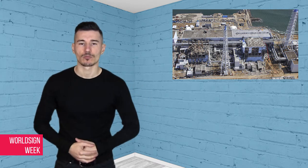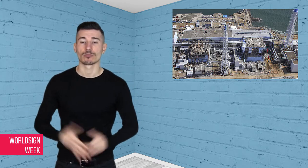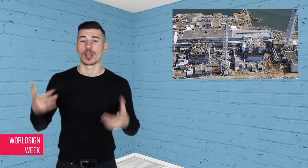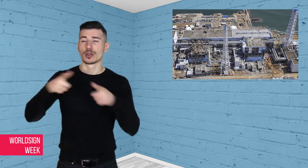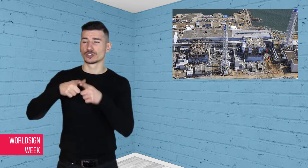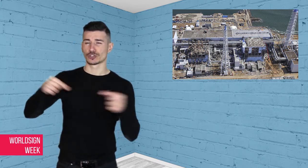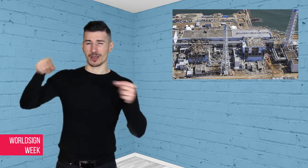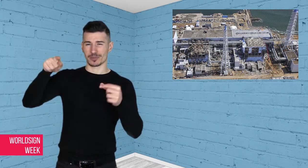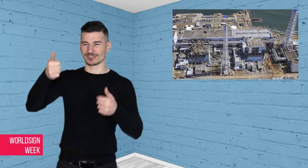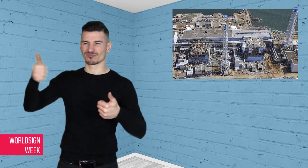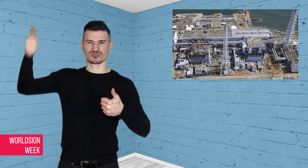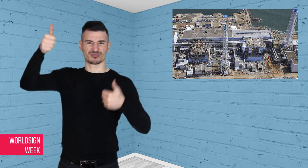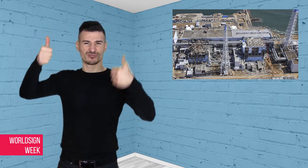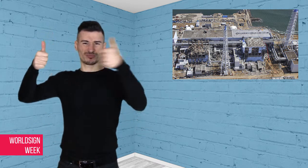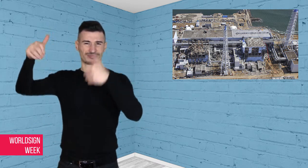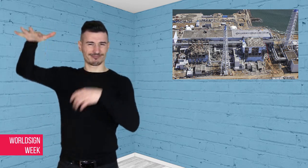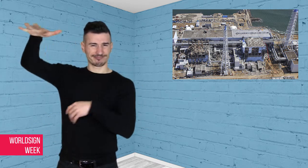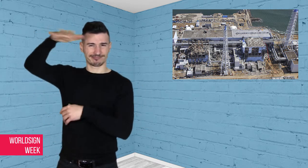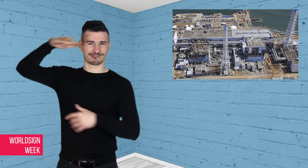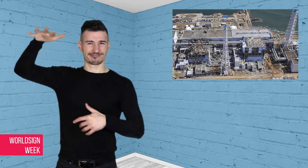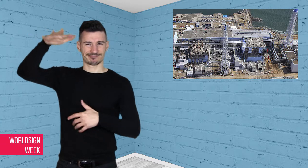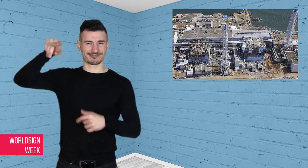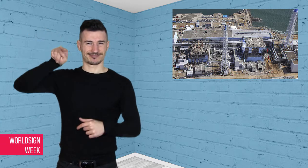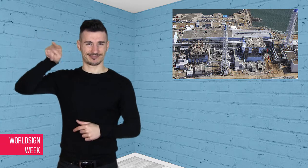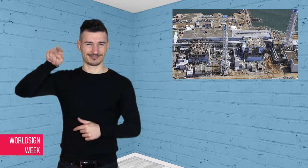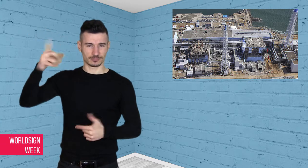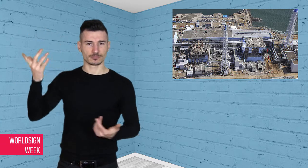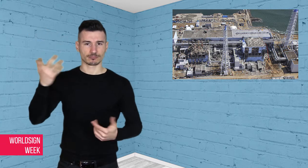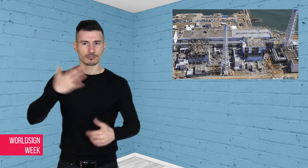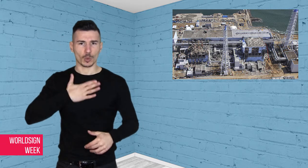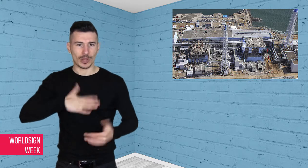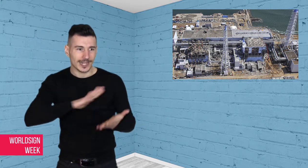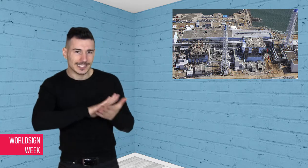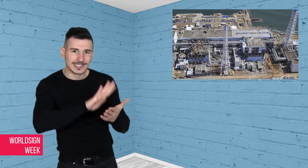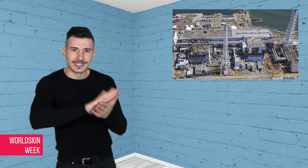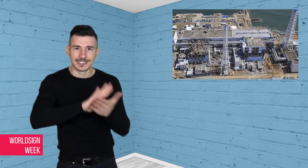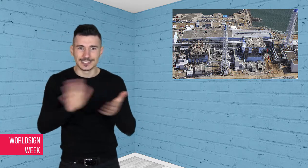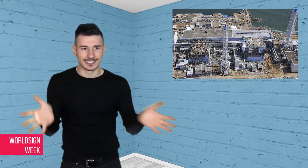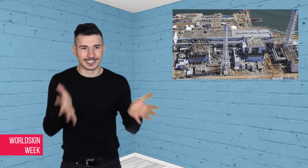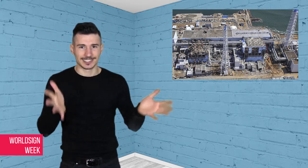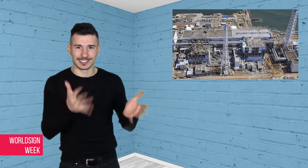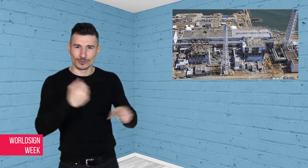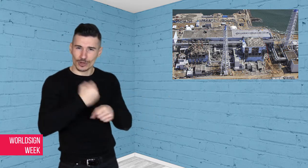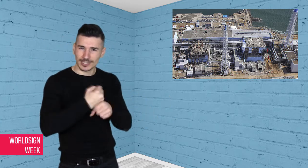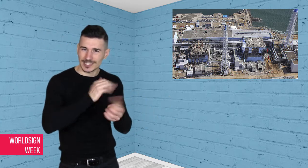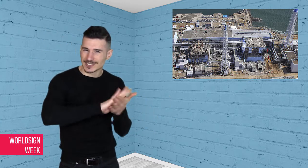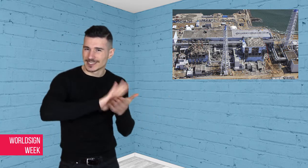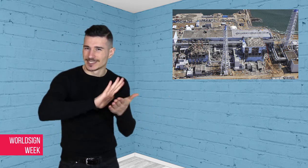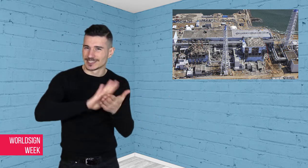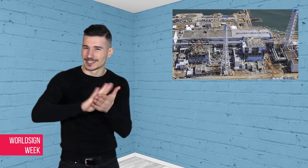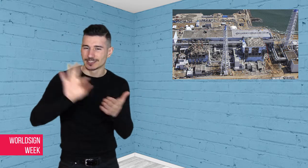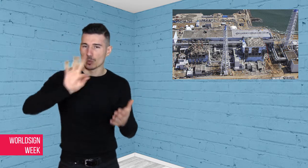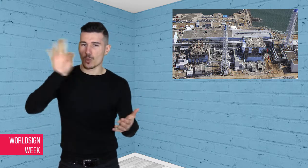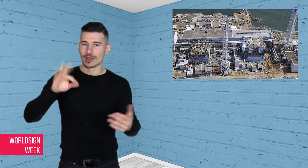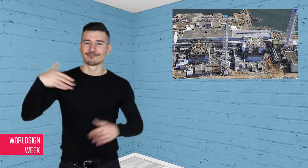Japanese authorities want the country to look presentable for the upcoming